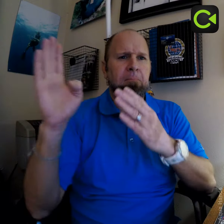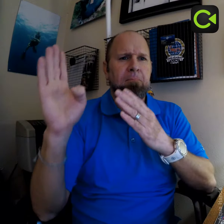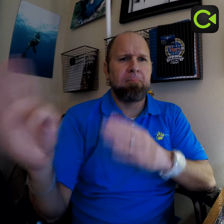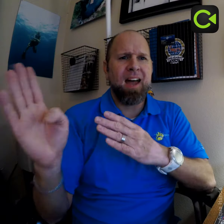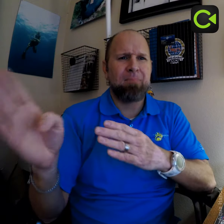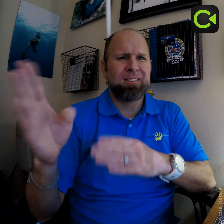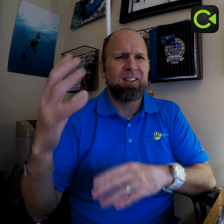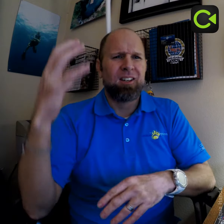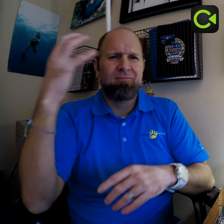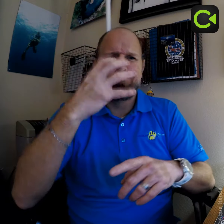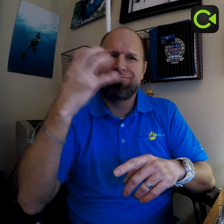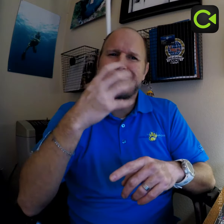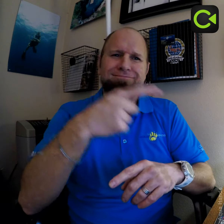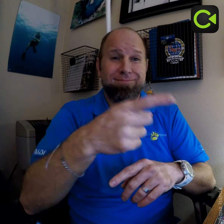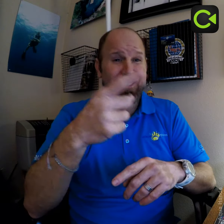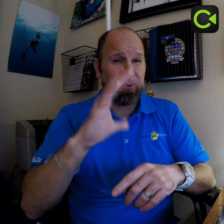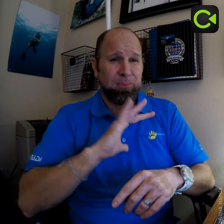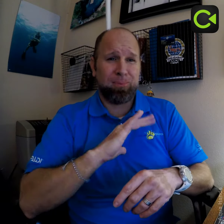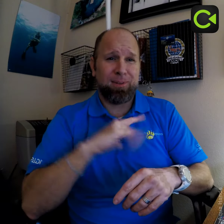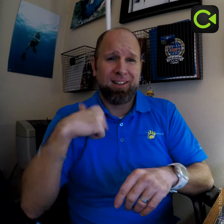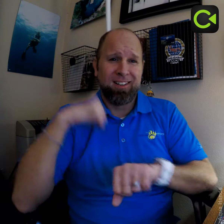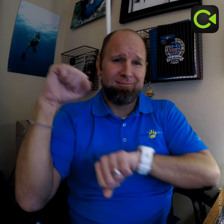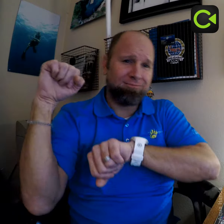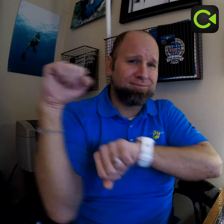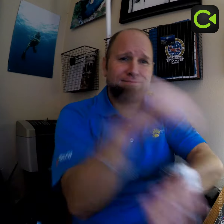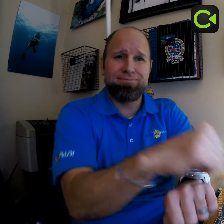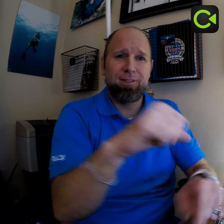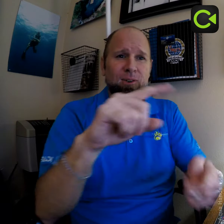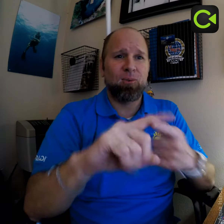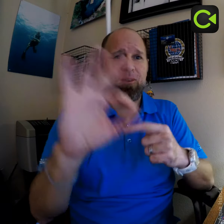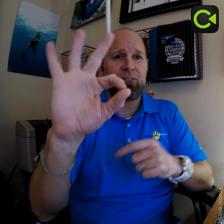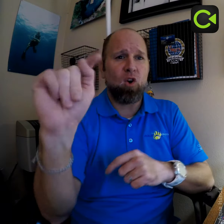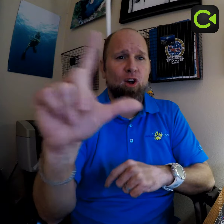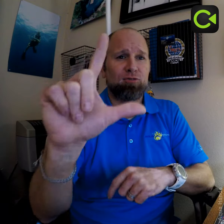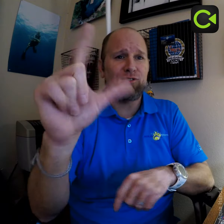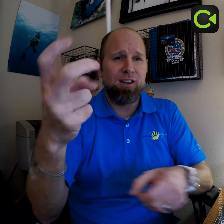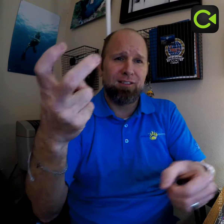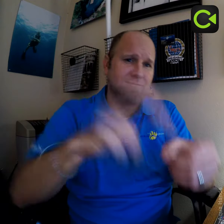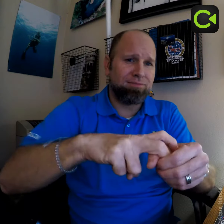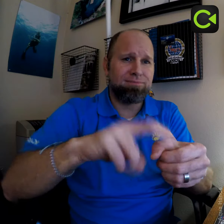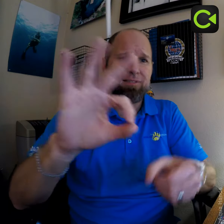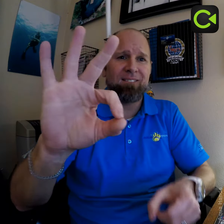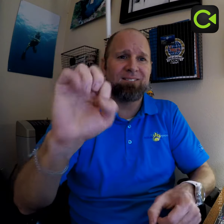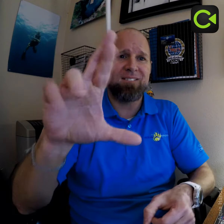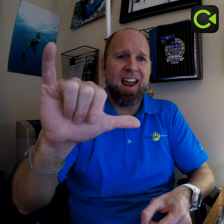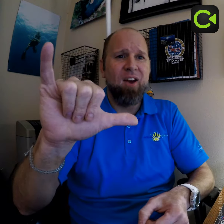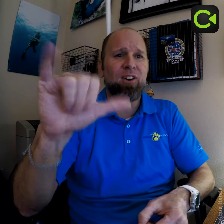The Bahamas is amazing. It's so cool that I can drive to Fort Lauderdale and hop on the ferry